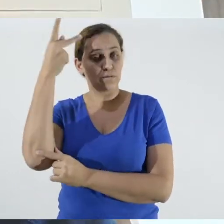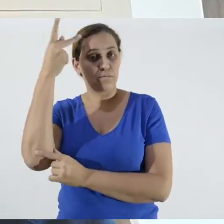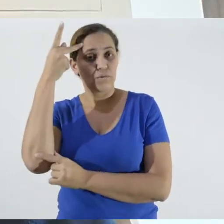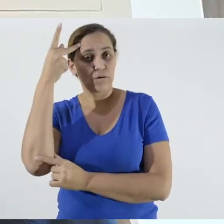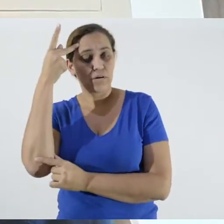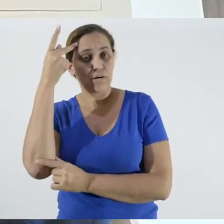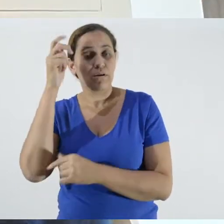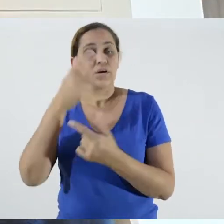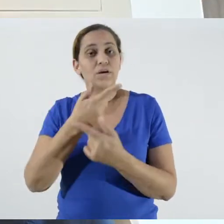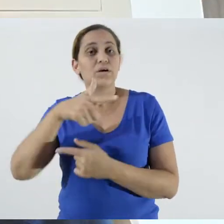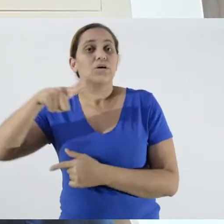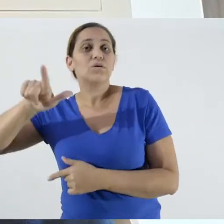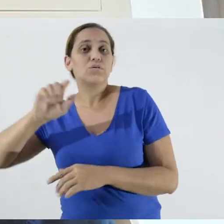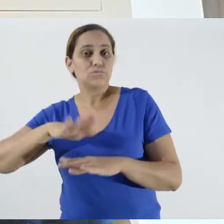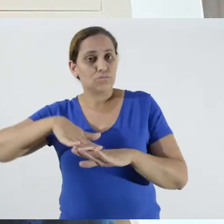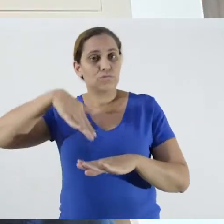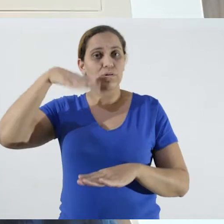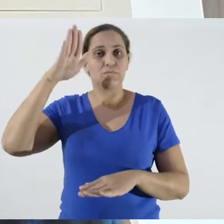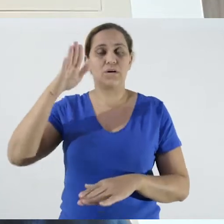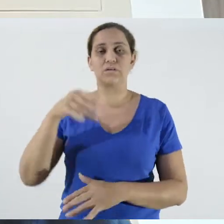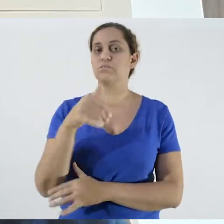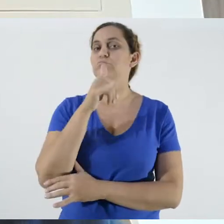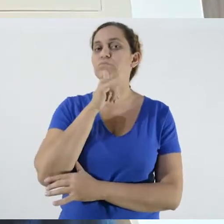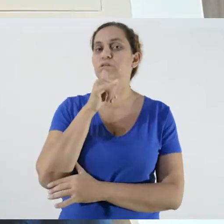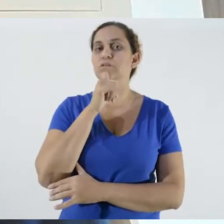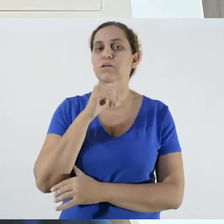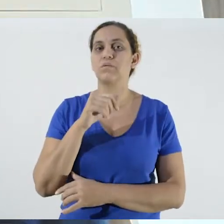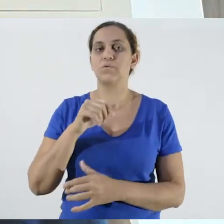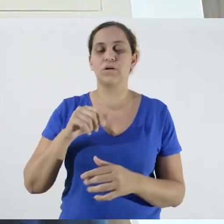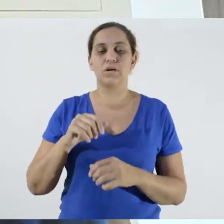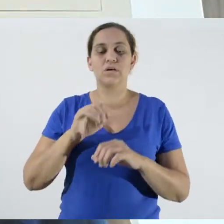What is this pandemic, what is this pandemic for